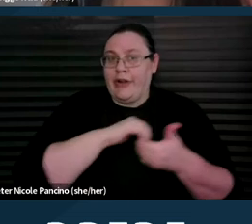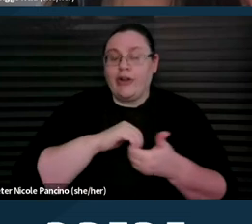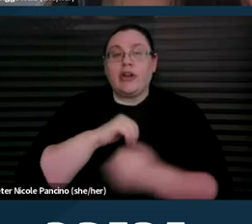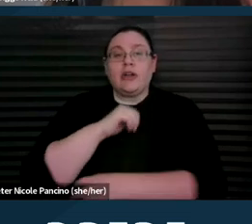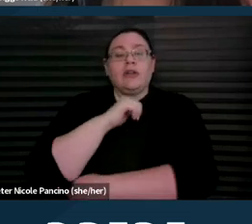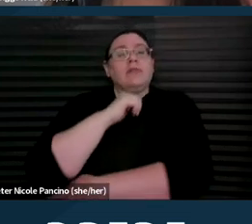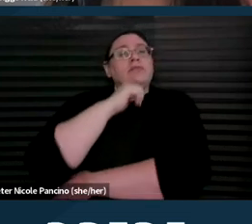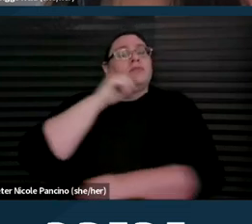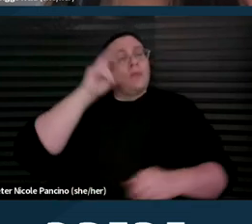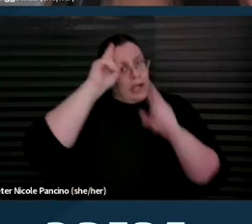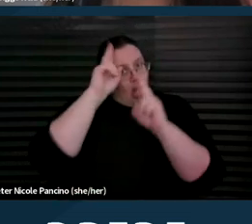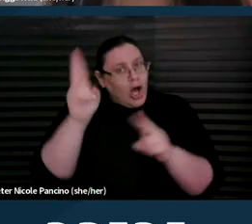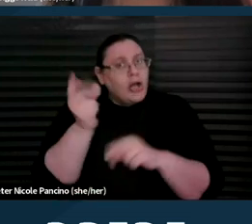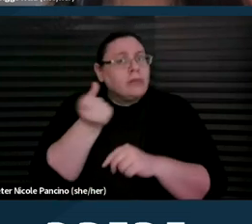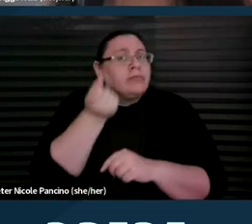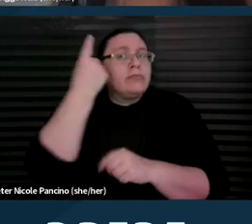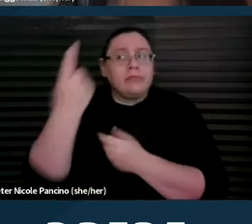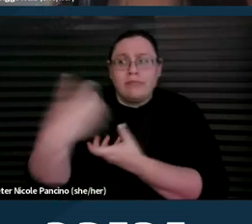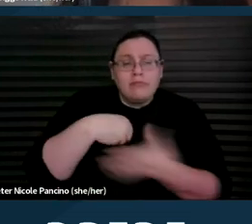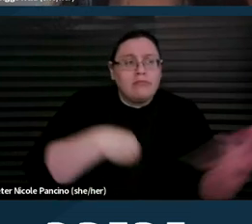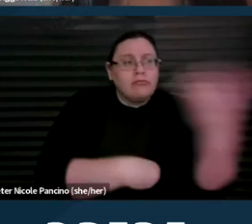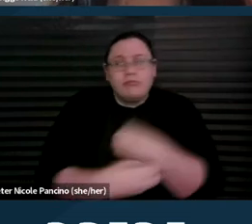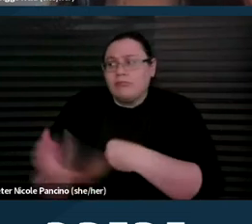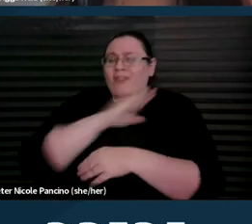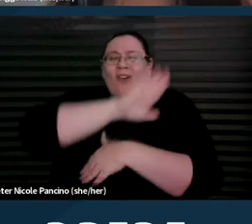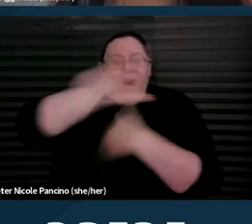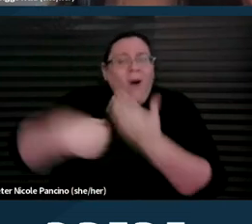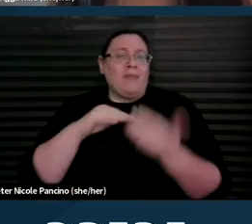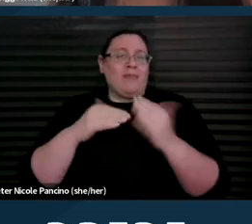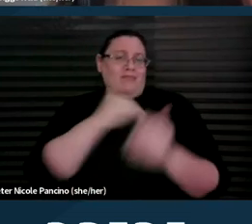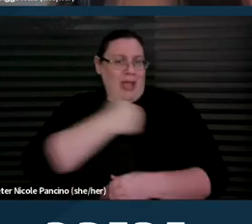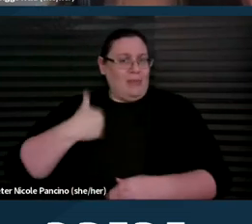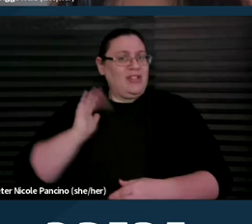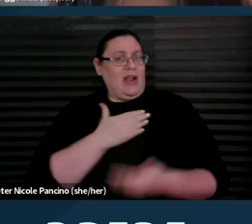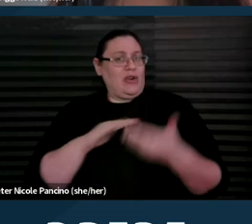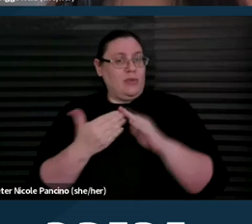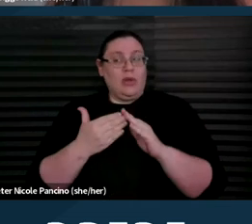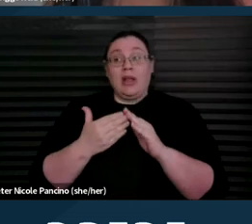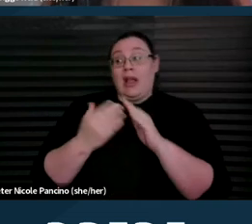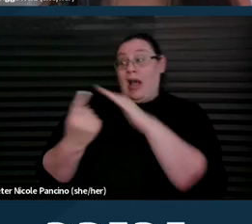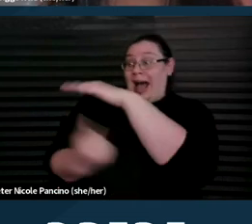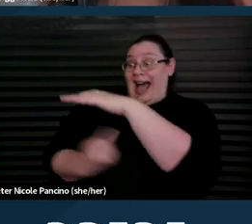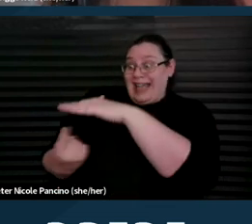and participation of all of our community members, knowing that isolation undermines collective liberation.